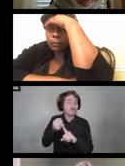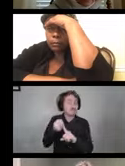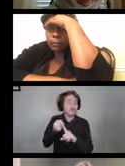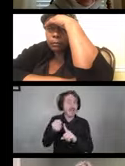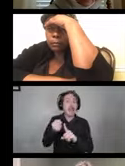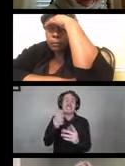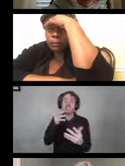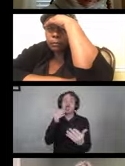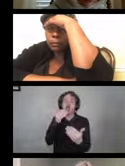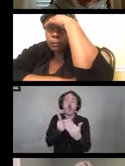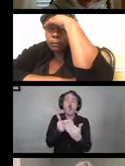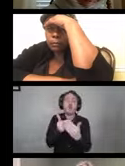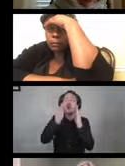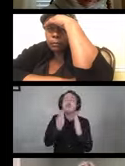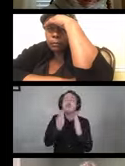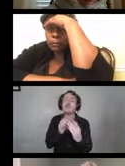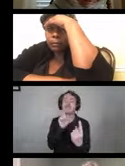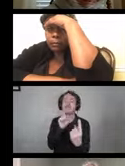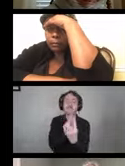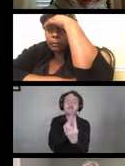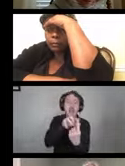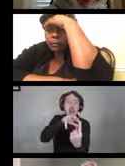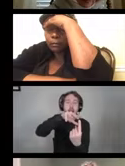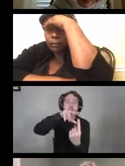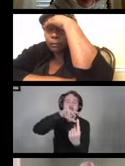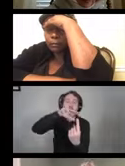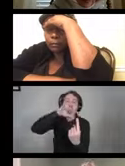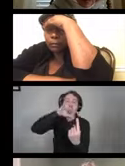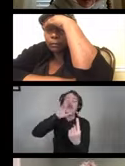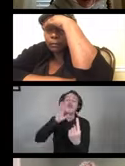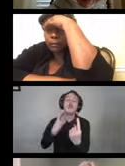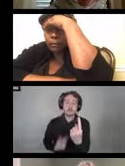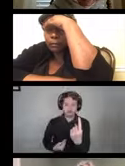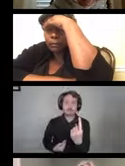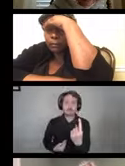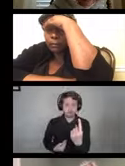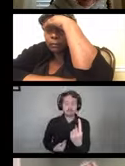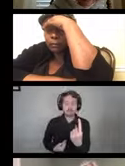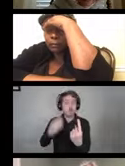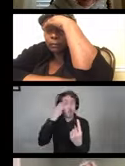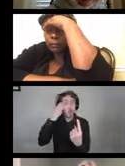to an infected person and inhaling the virus. So that's why it helps to wash your hands,